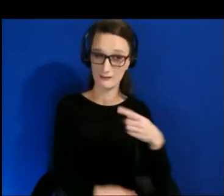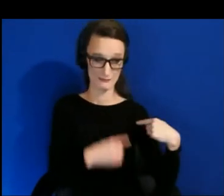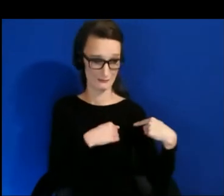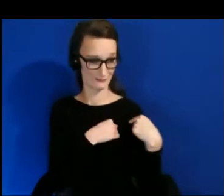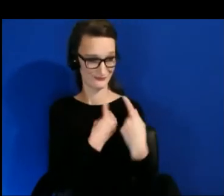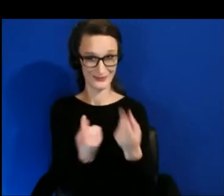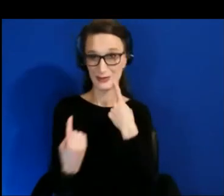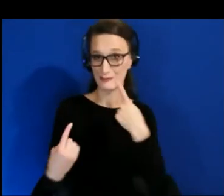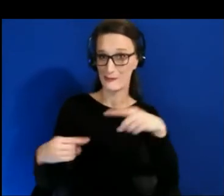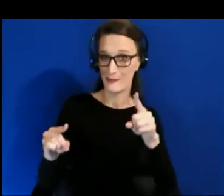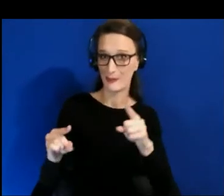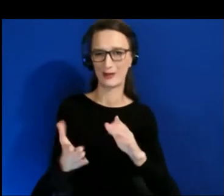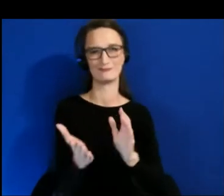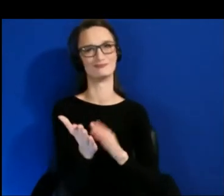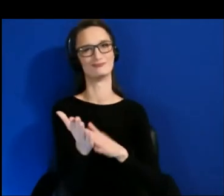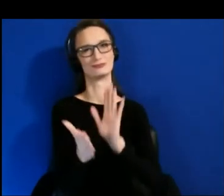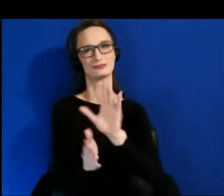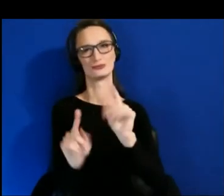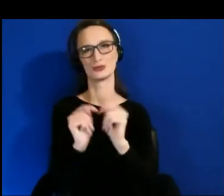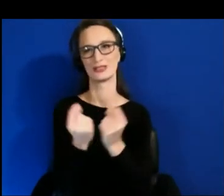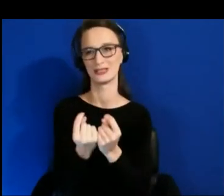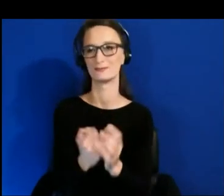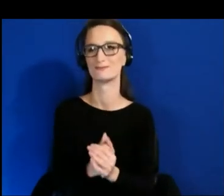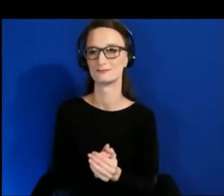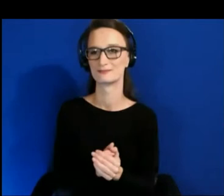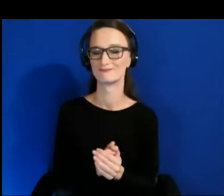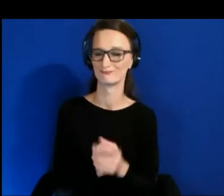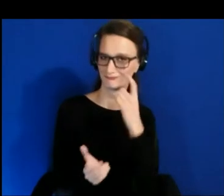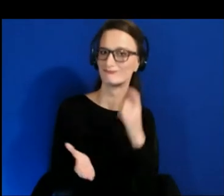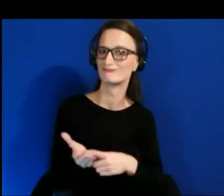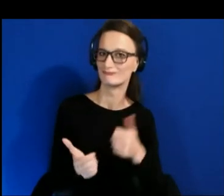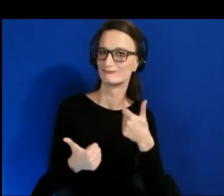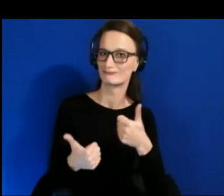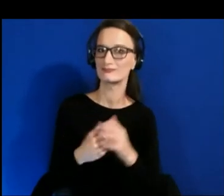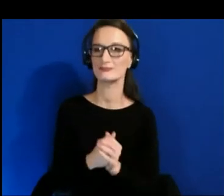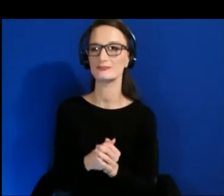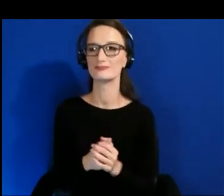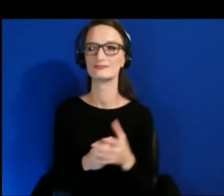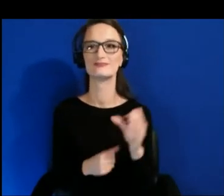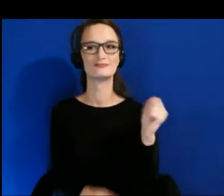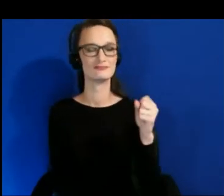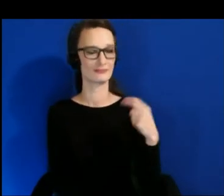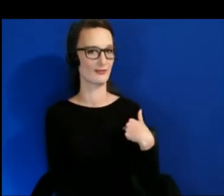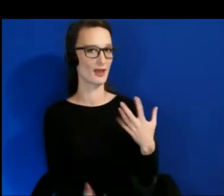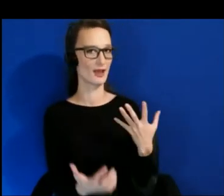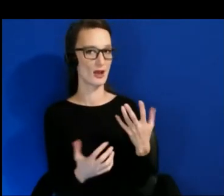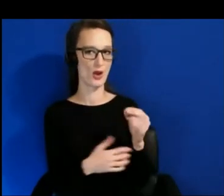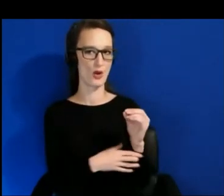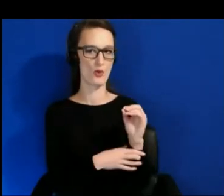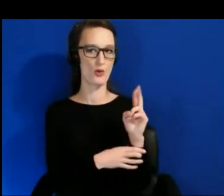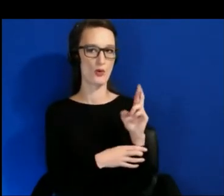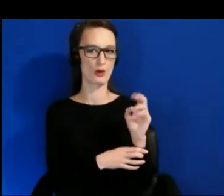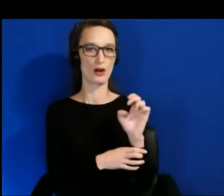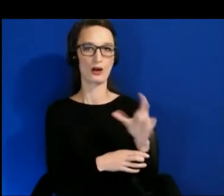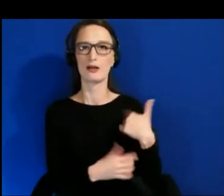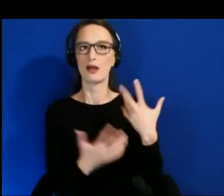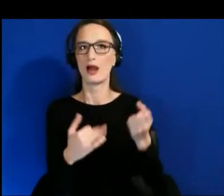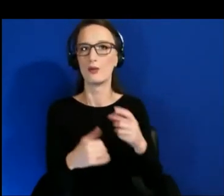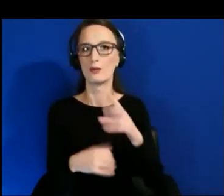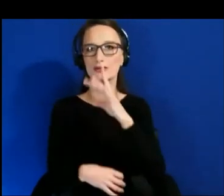Well, thank you. I wanted to speak about the actual content that we're always touching on because we have